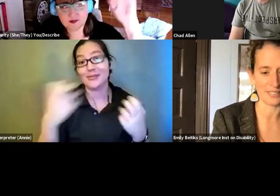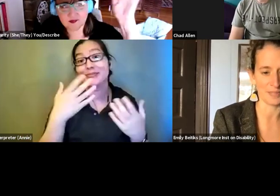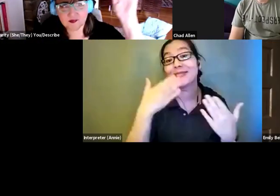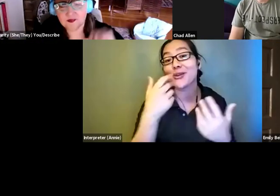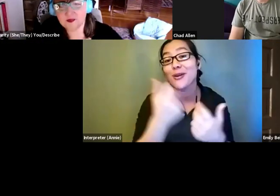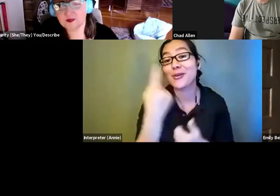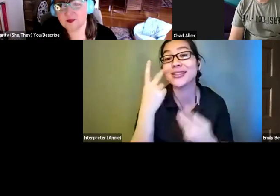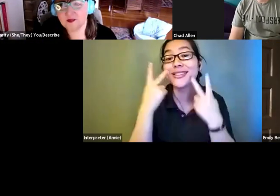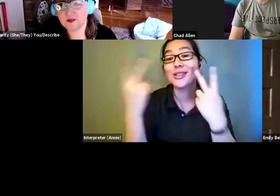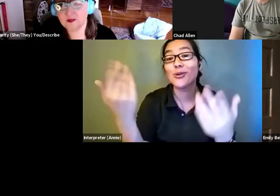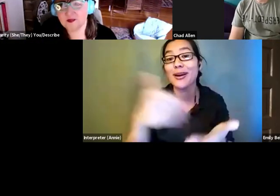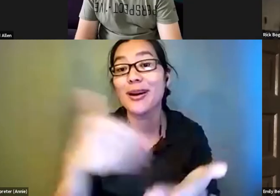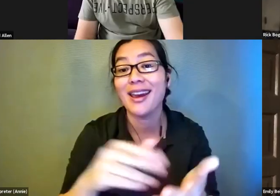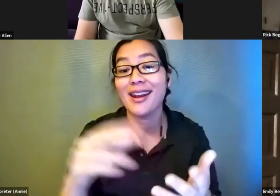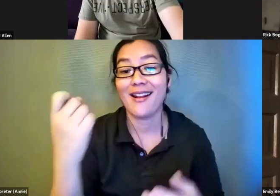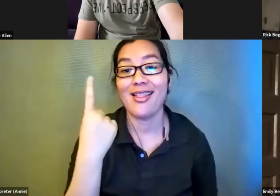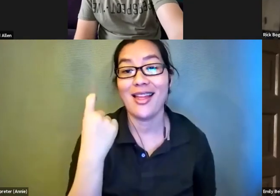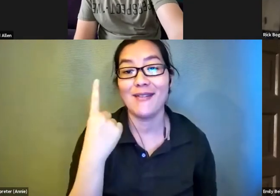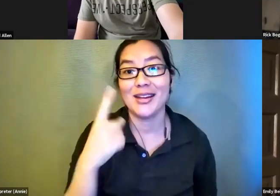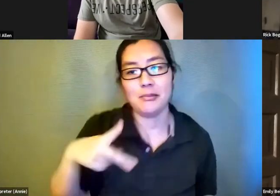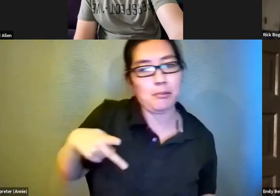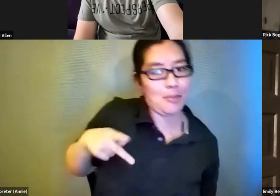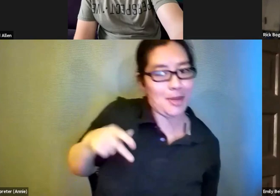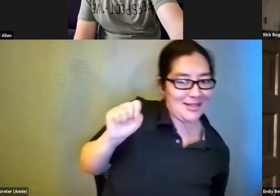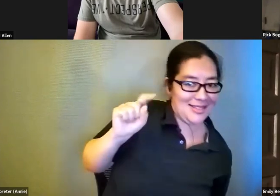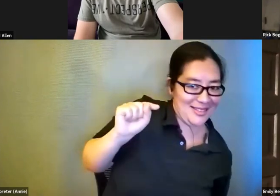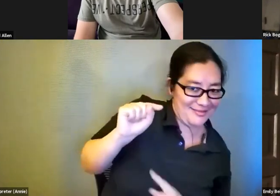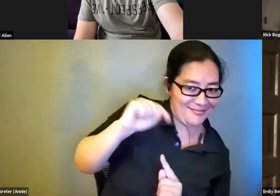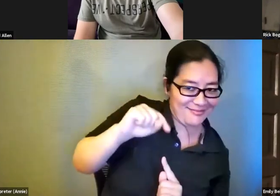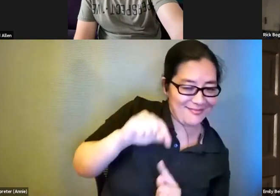11 Pacific time.